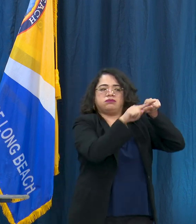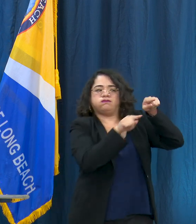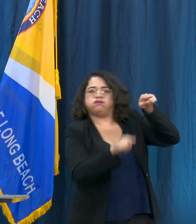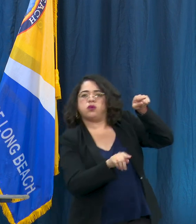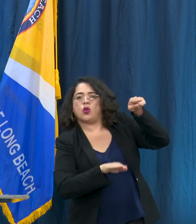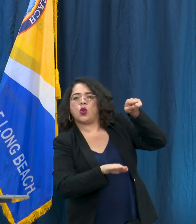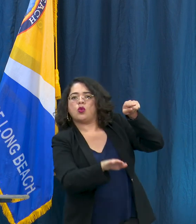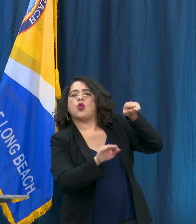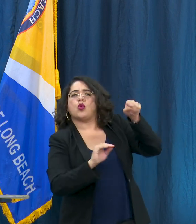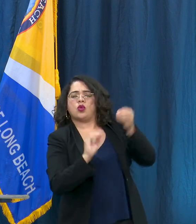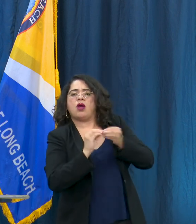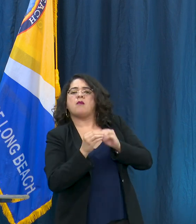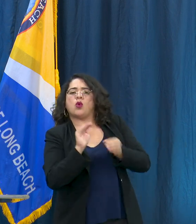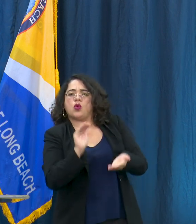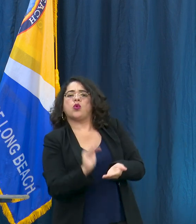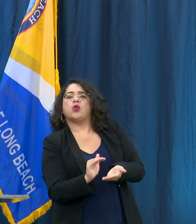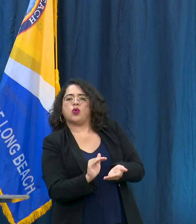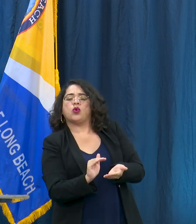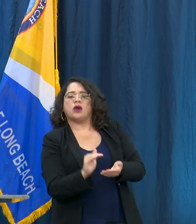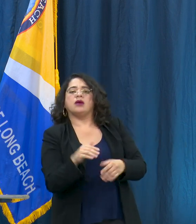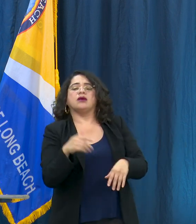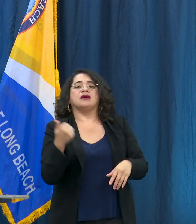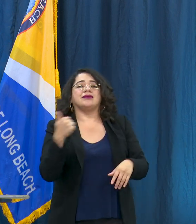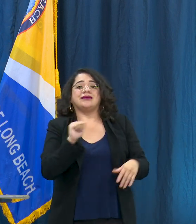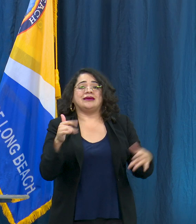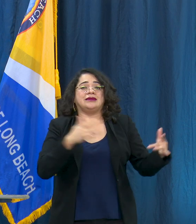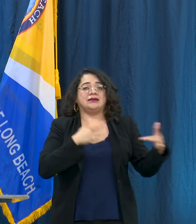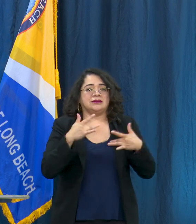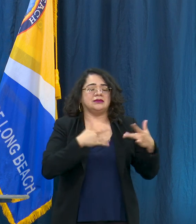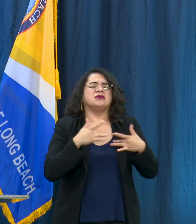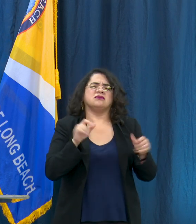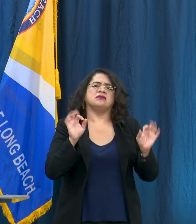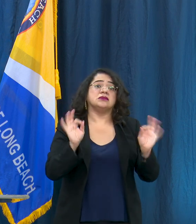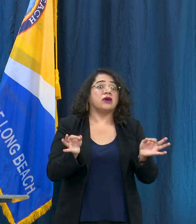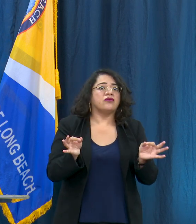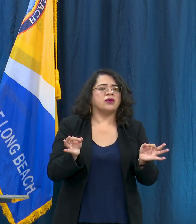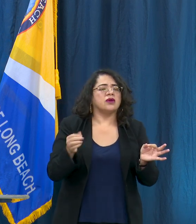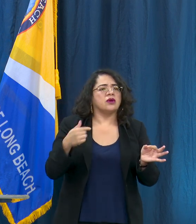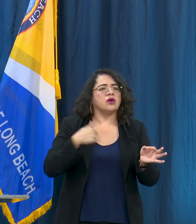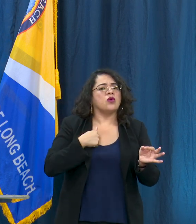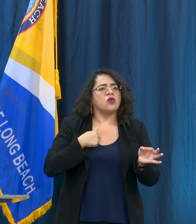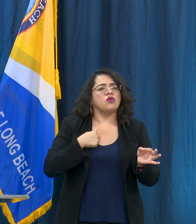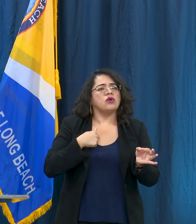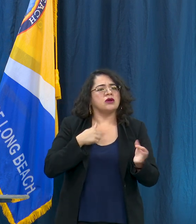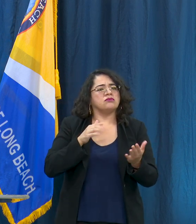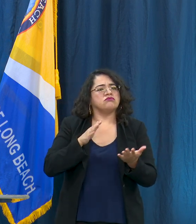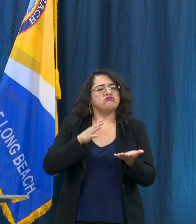increase should be concerning to us as a community. We know that we have to do